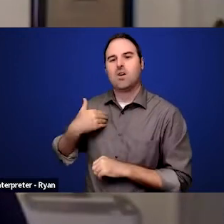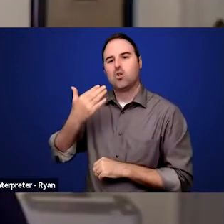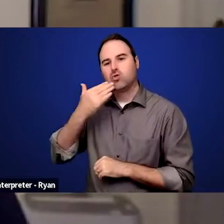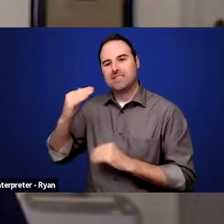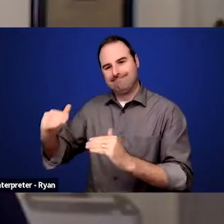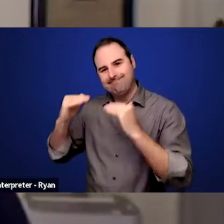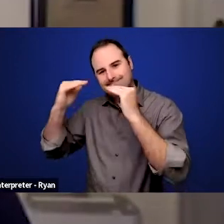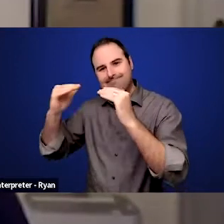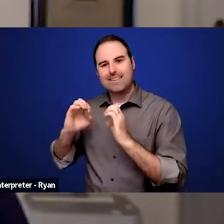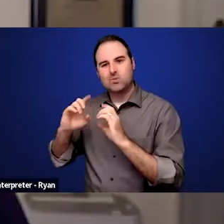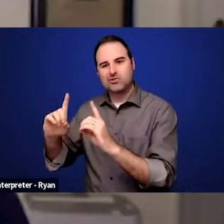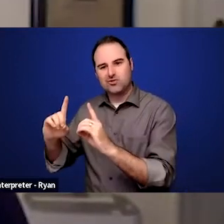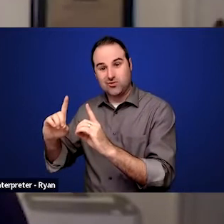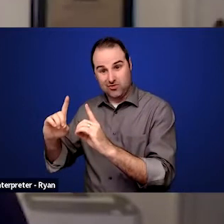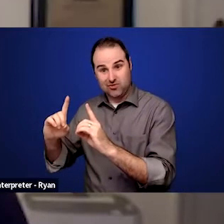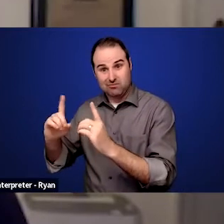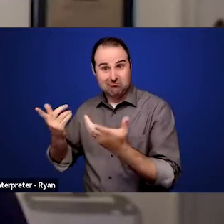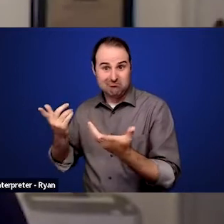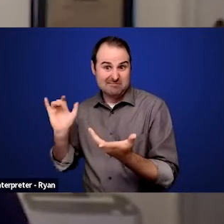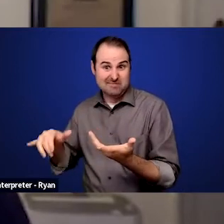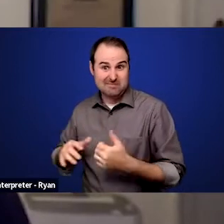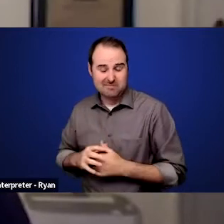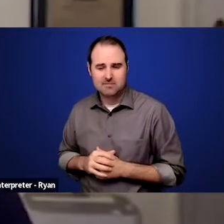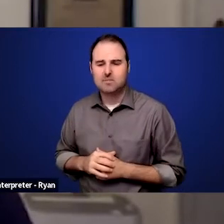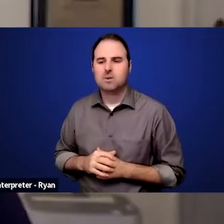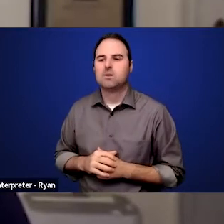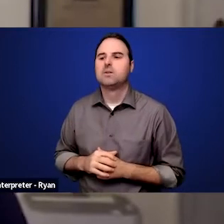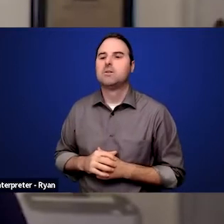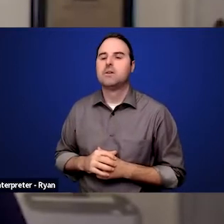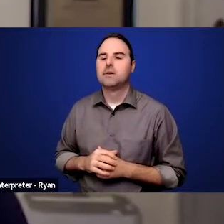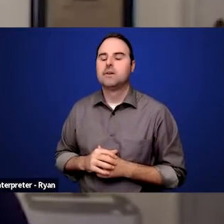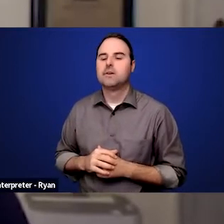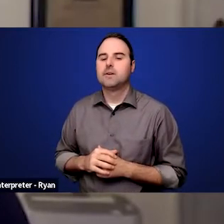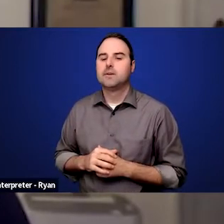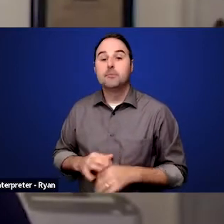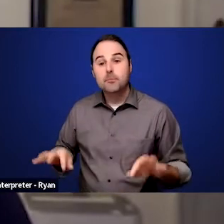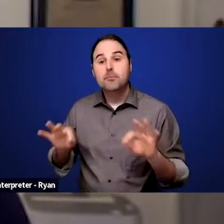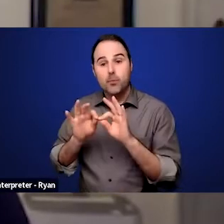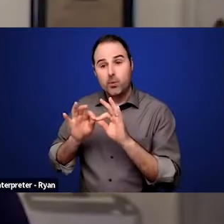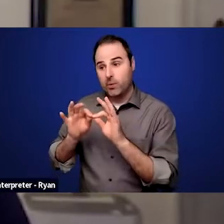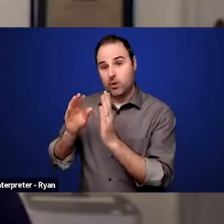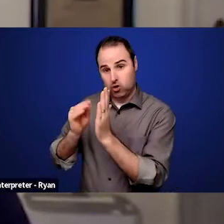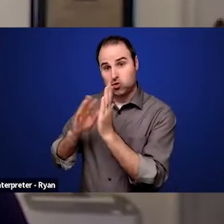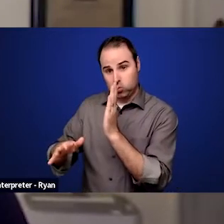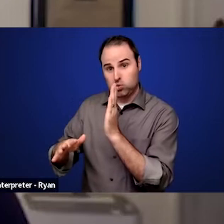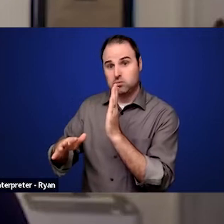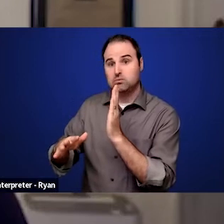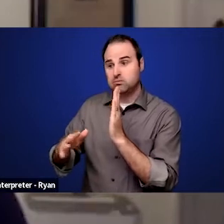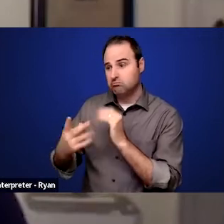and that we can be working with students to really explore the areas of employment